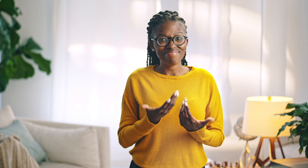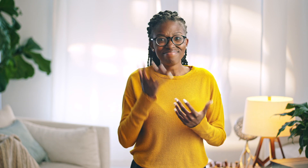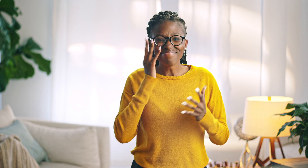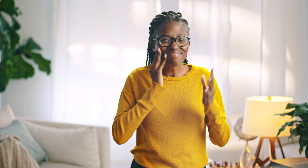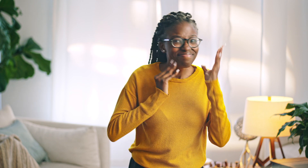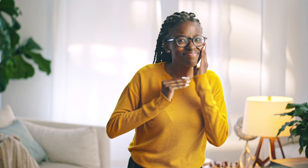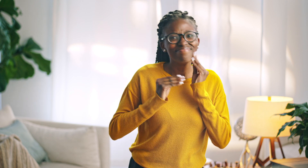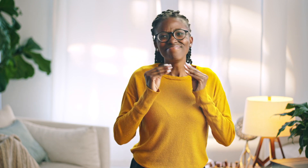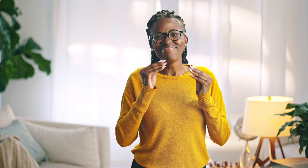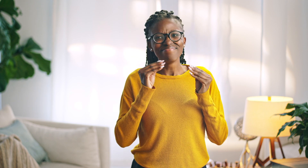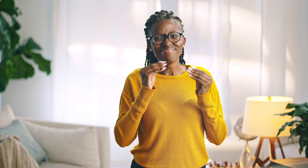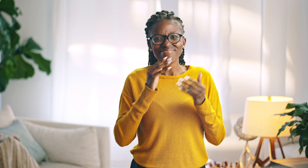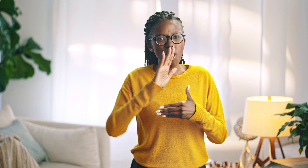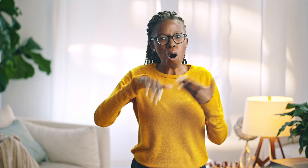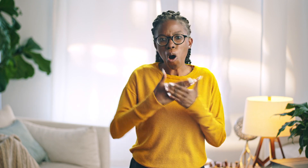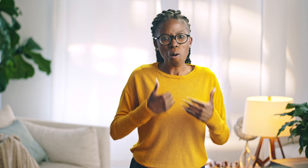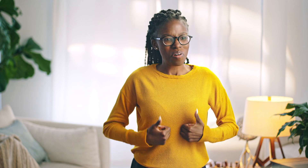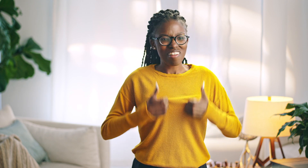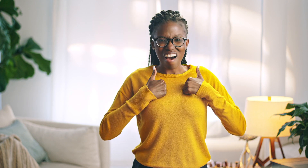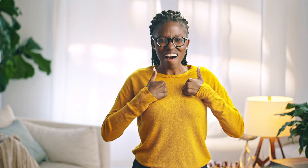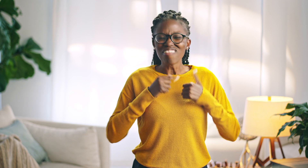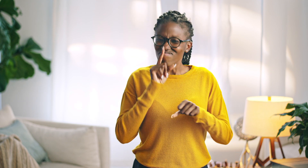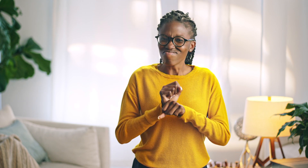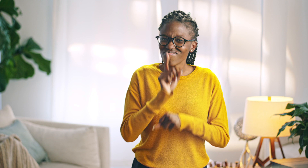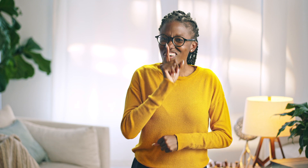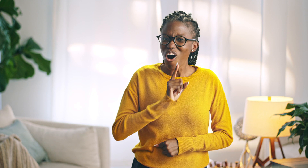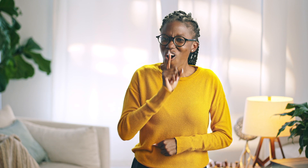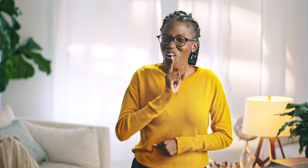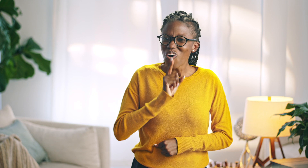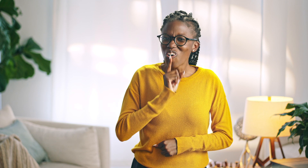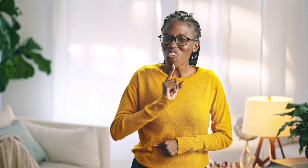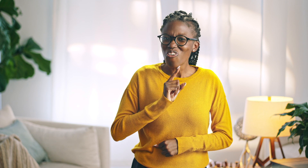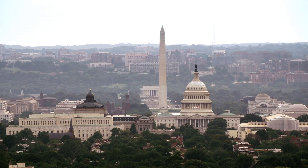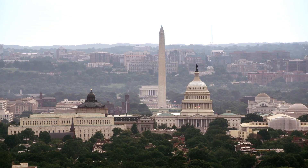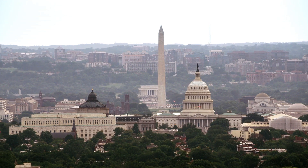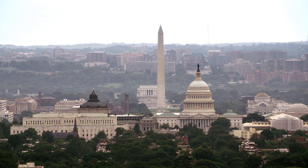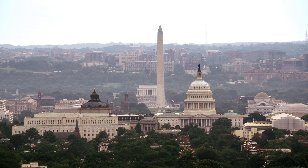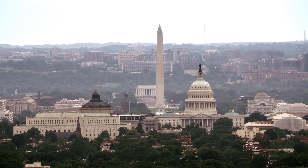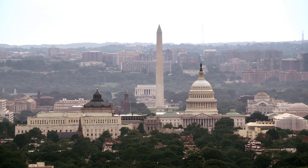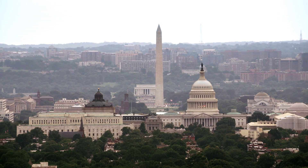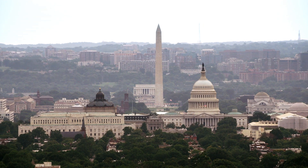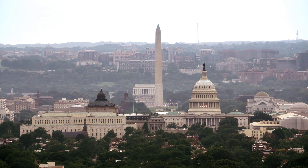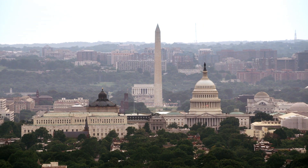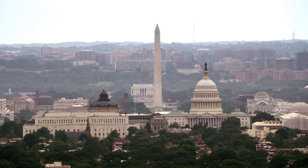That childhood experience, and my whole life experience, was a lonely one.